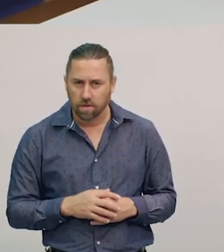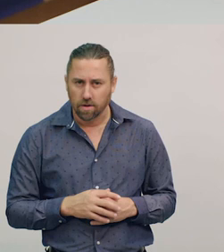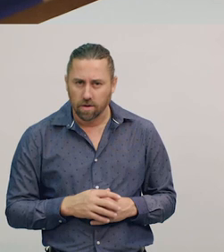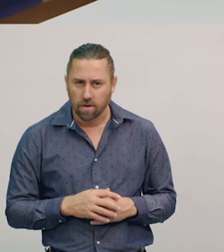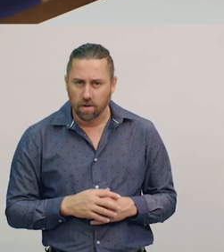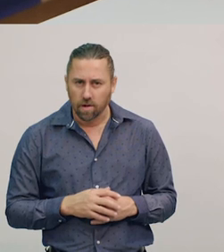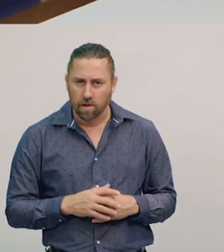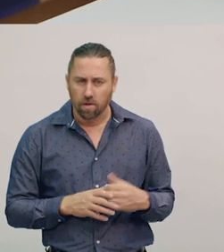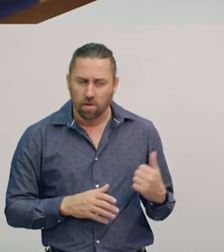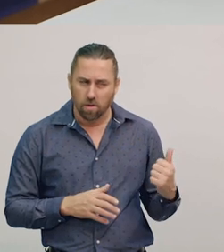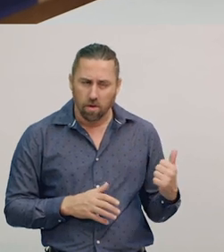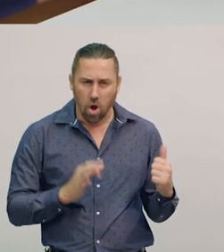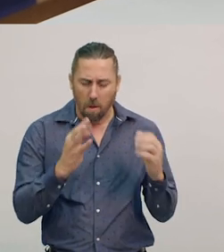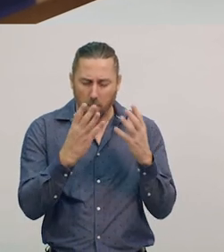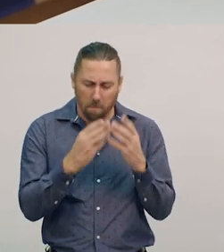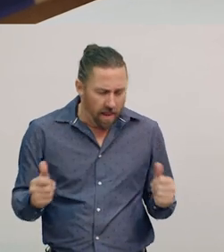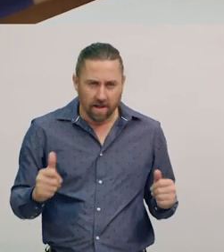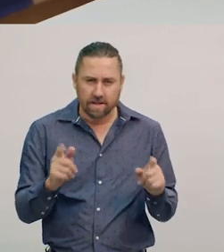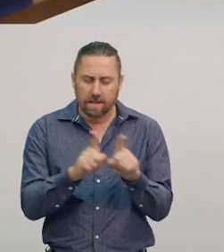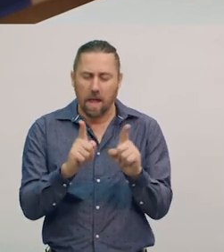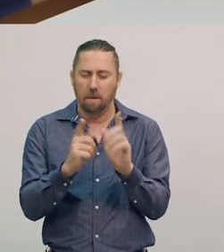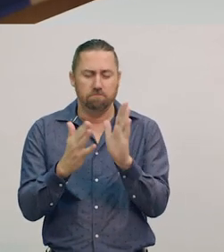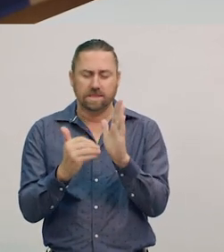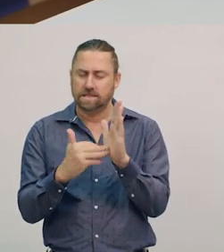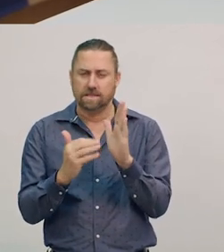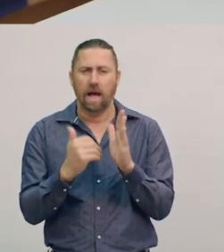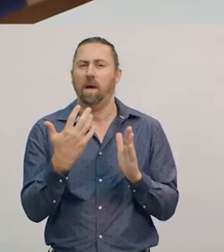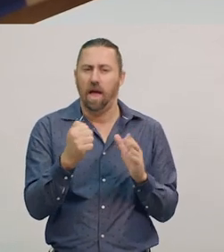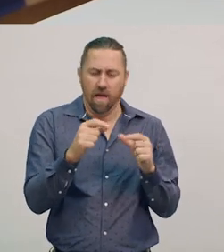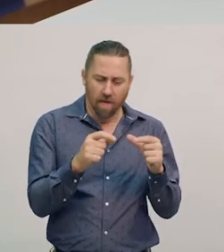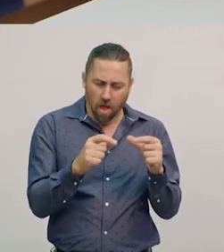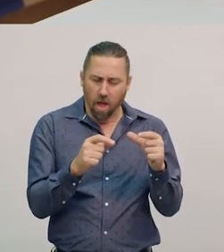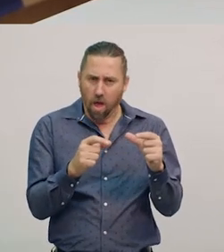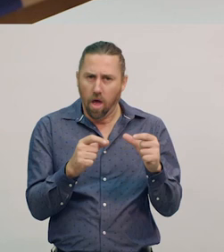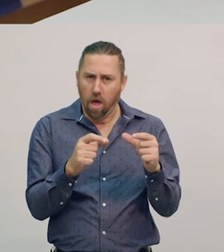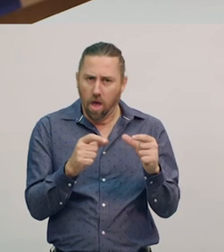Not as quick as the butter, but I can see the pieces starting to go shiny,